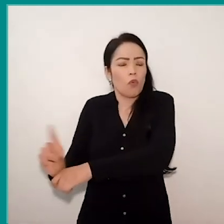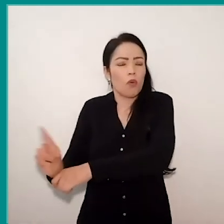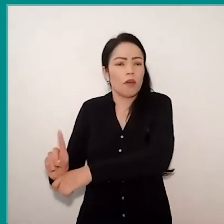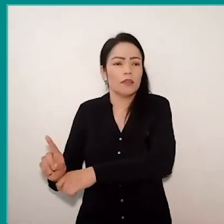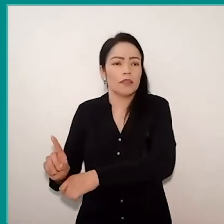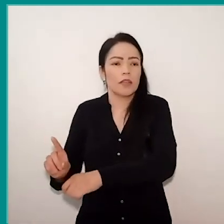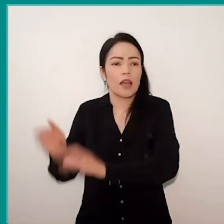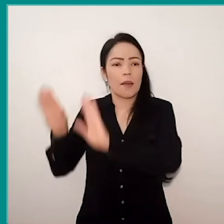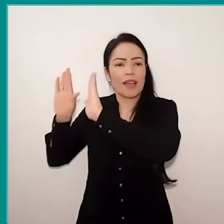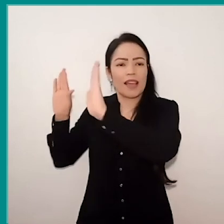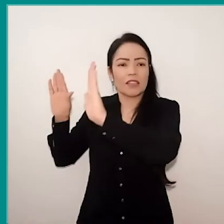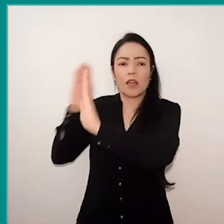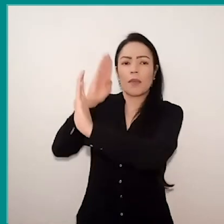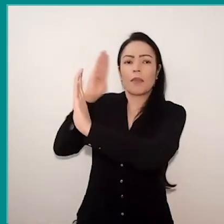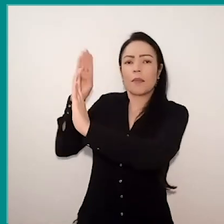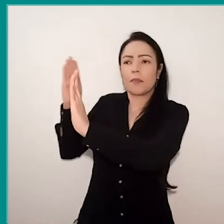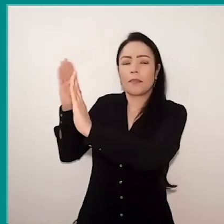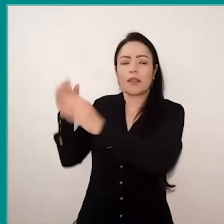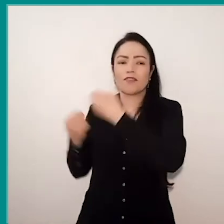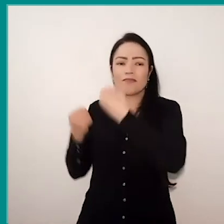with cart, picture frames and books.